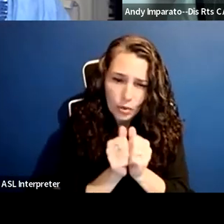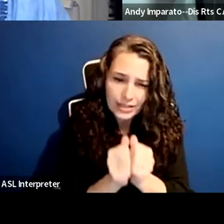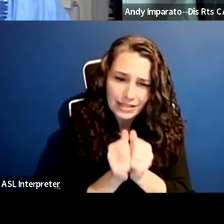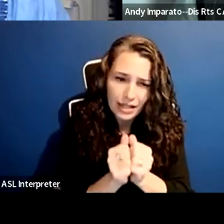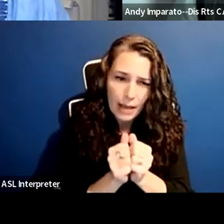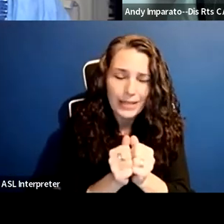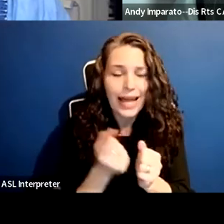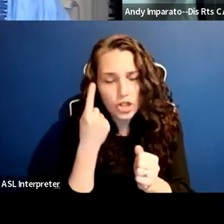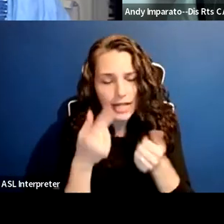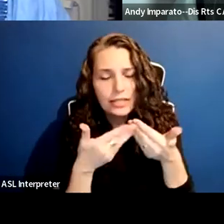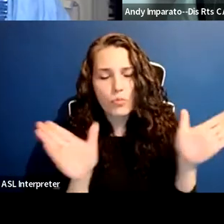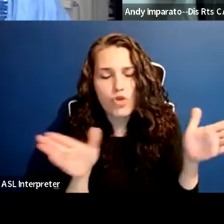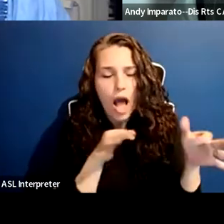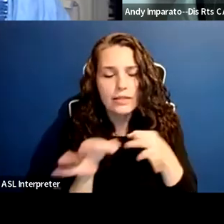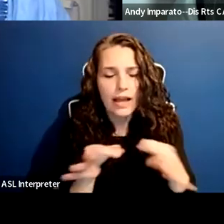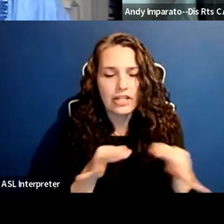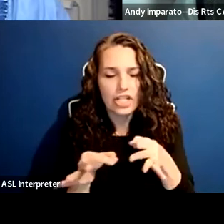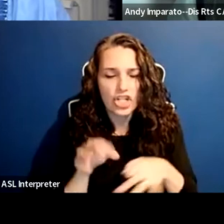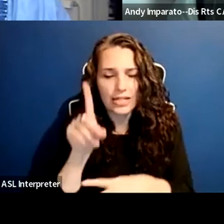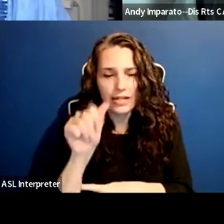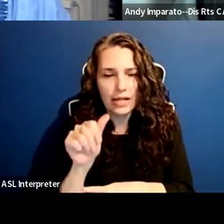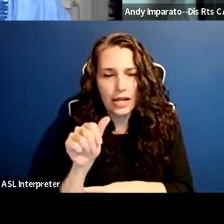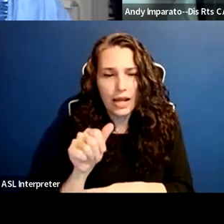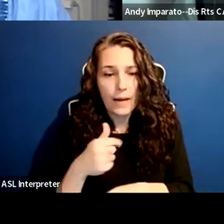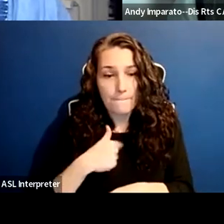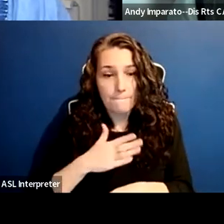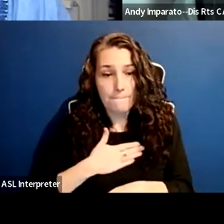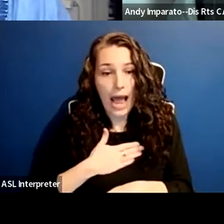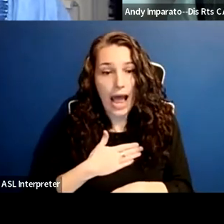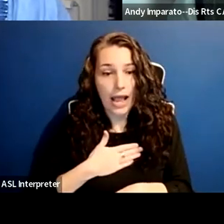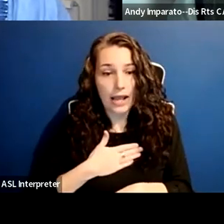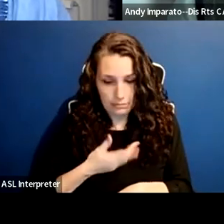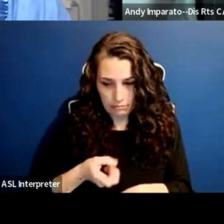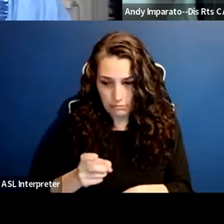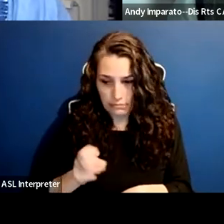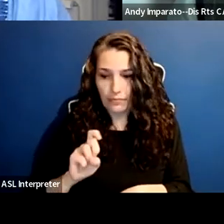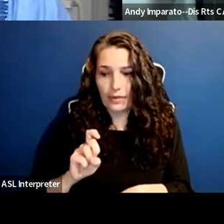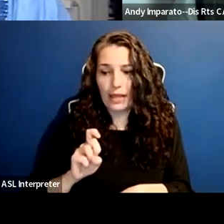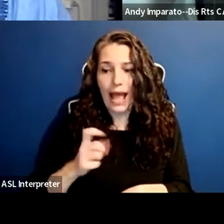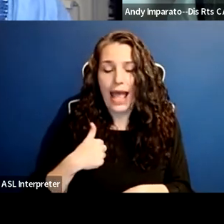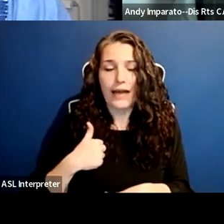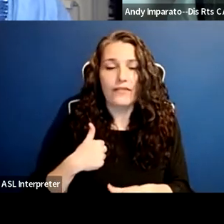As you mentioned in my introduction, I have bipolar disorder. Throughout my 30 years working in disability rights,